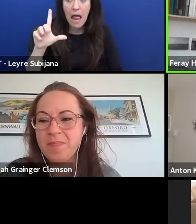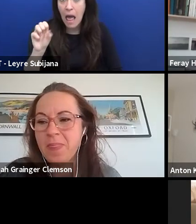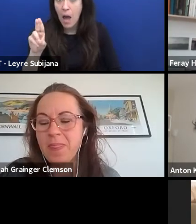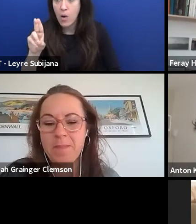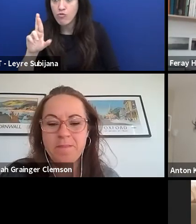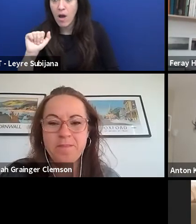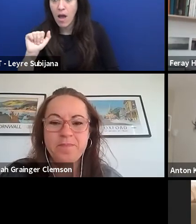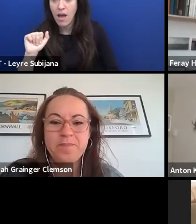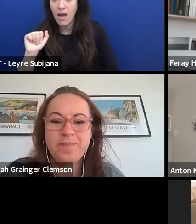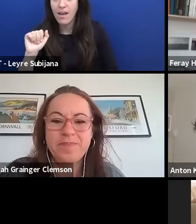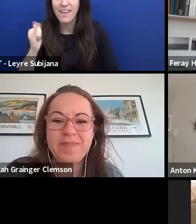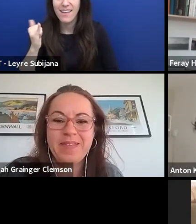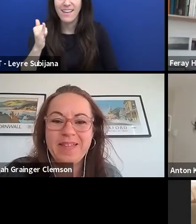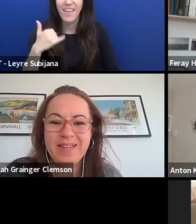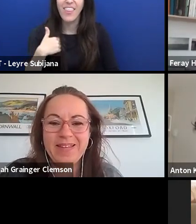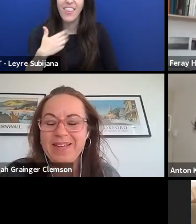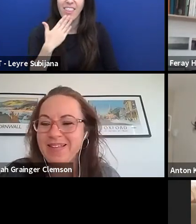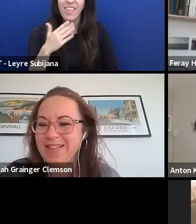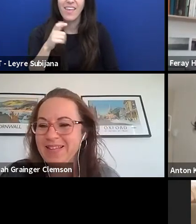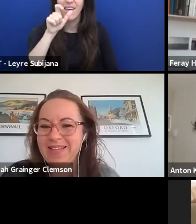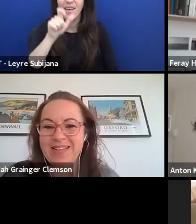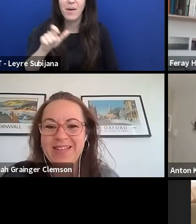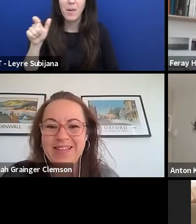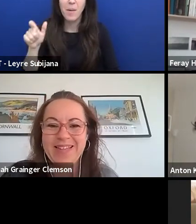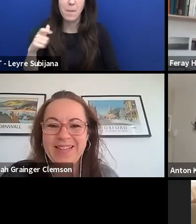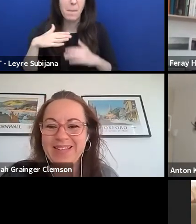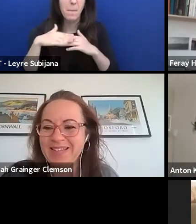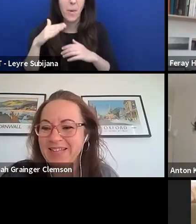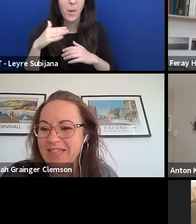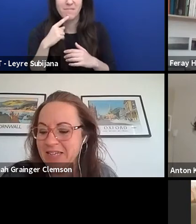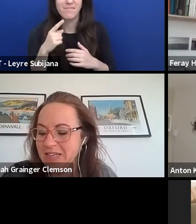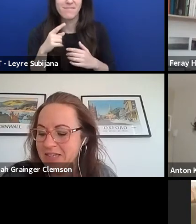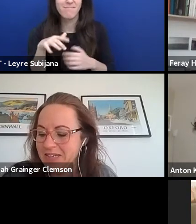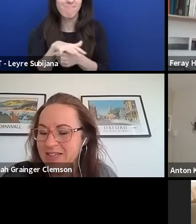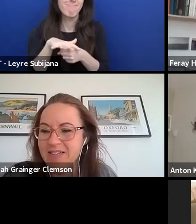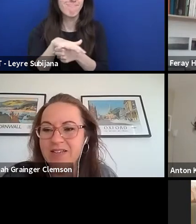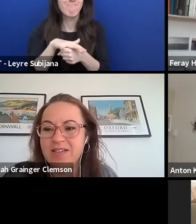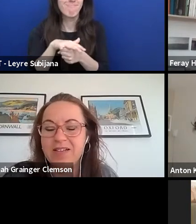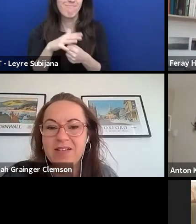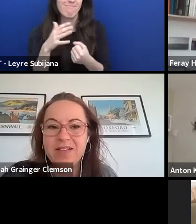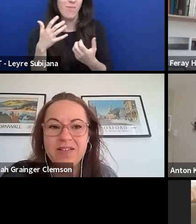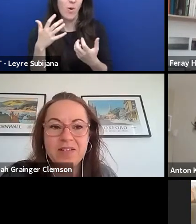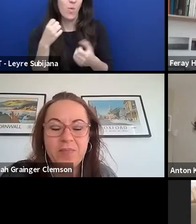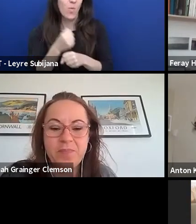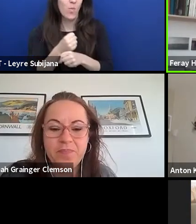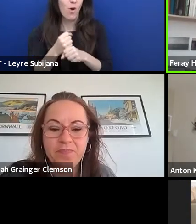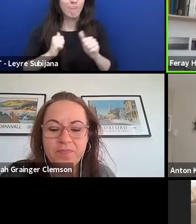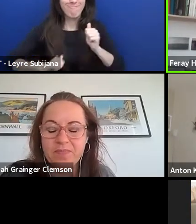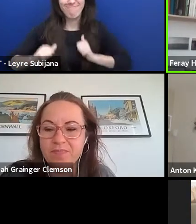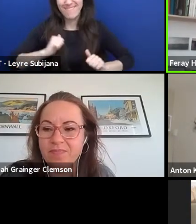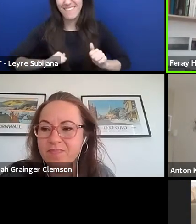Yeah. Thank you. Most people know me as Lala in the artistic when you so I'm thankful. Yeah, sure, sure.